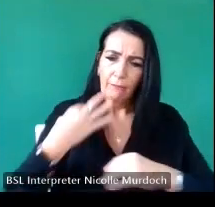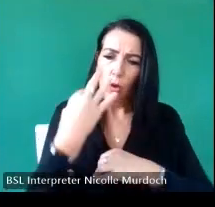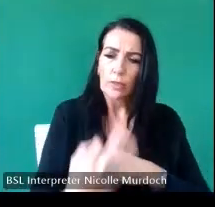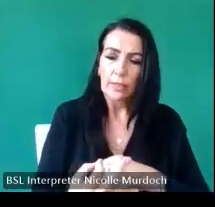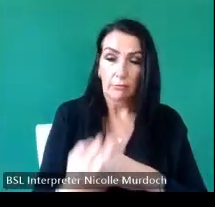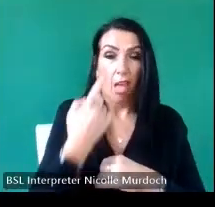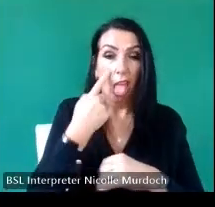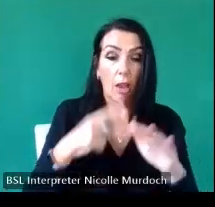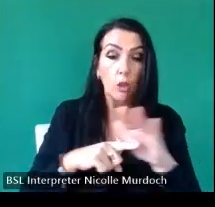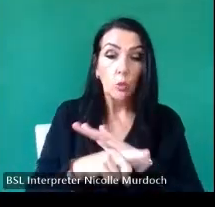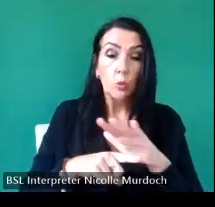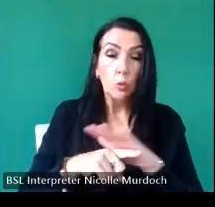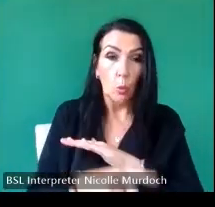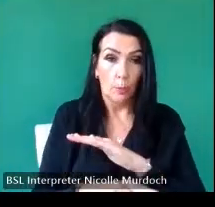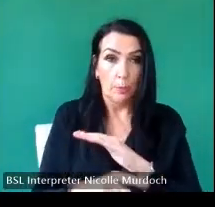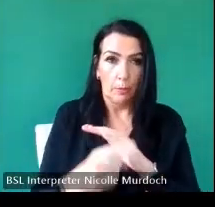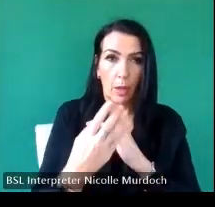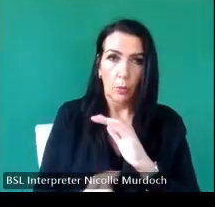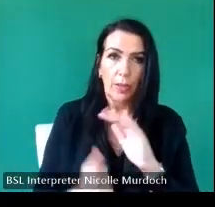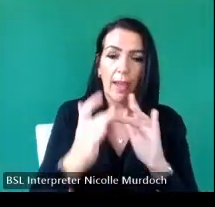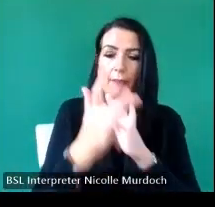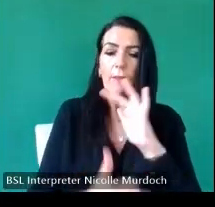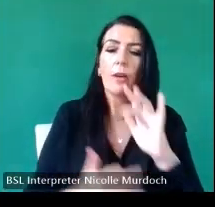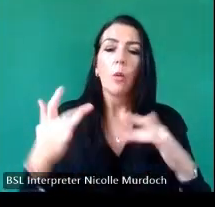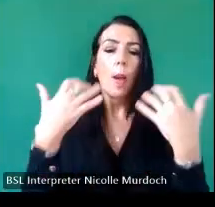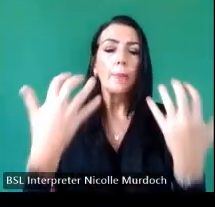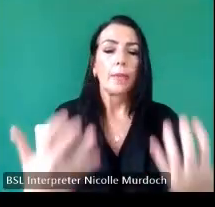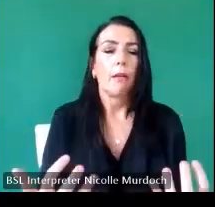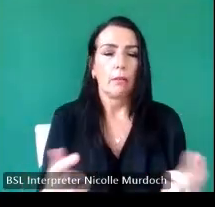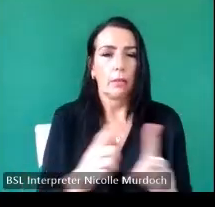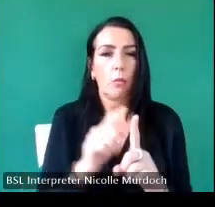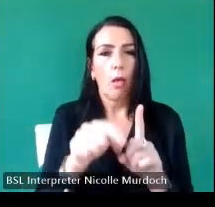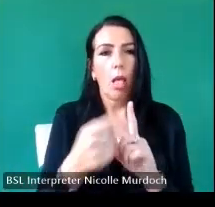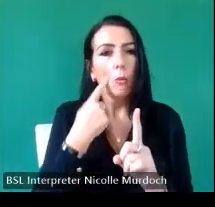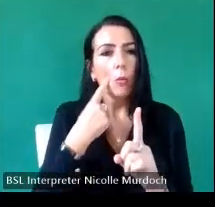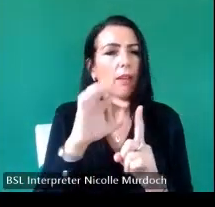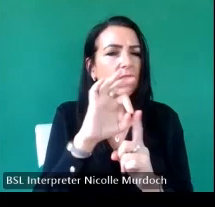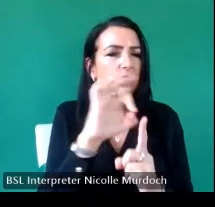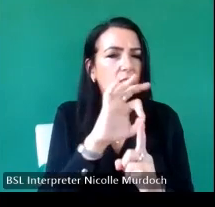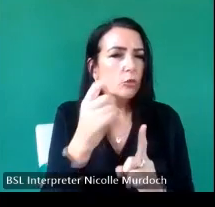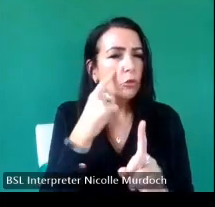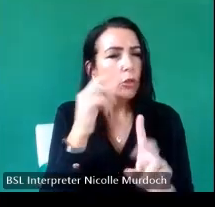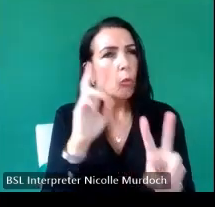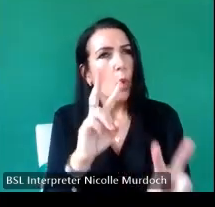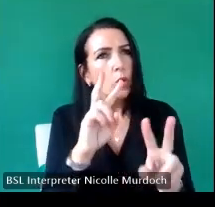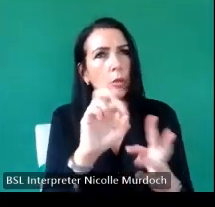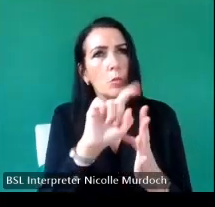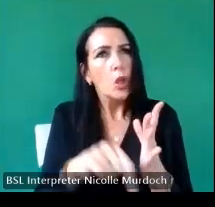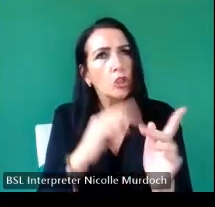you you can see some of our webinars where where we explain in detail the the project um but I